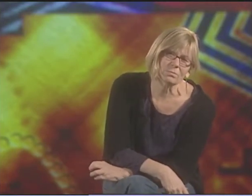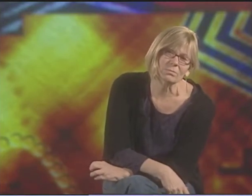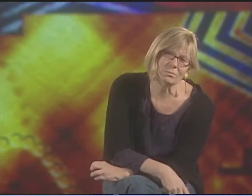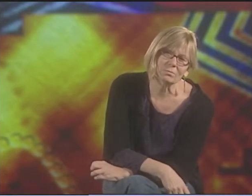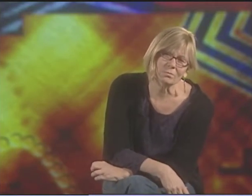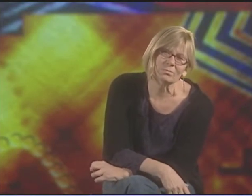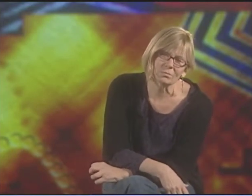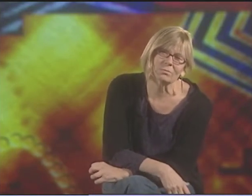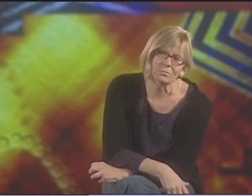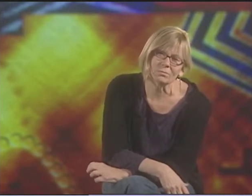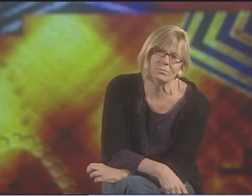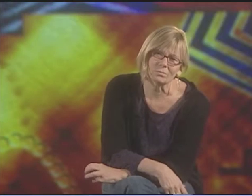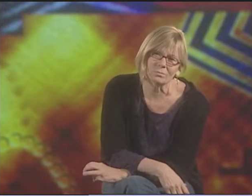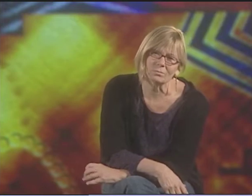THAT'S A QUESTION.